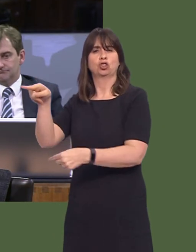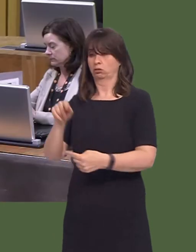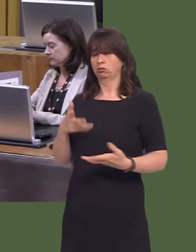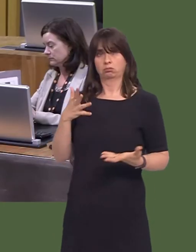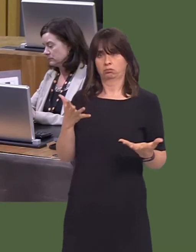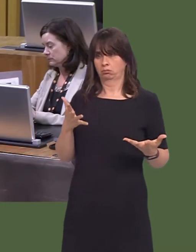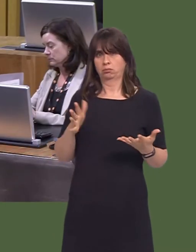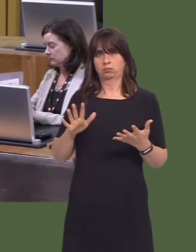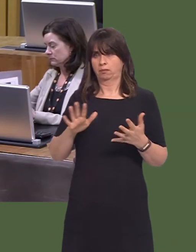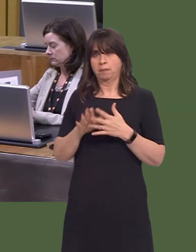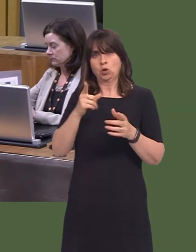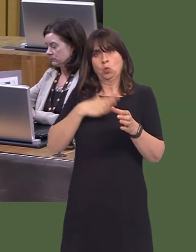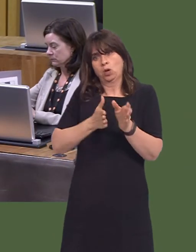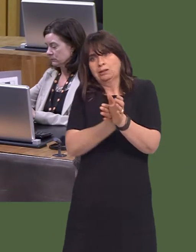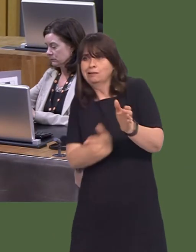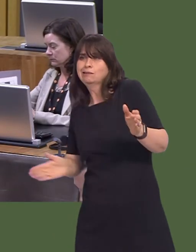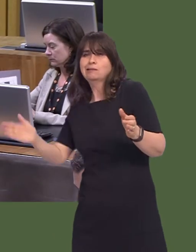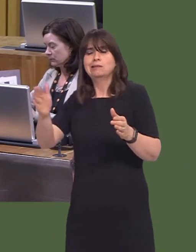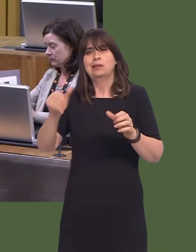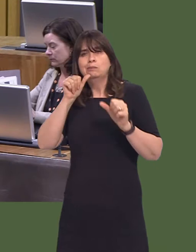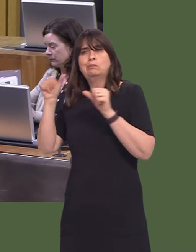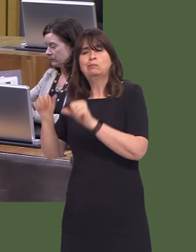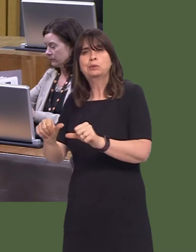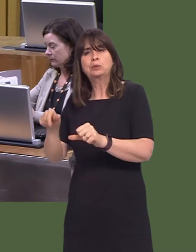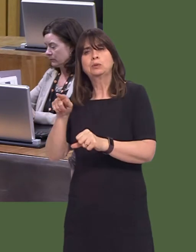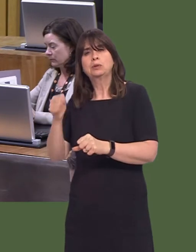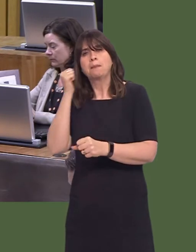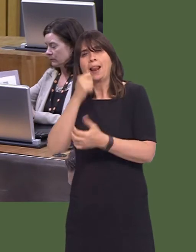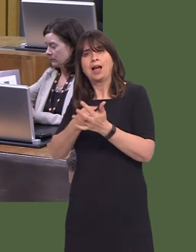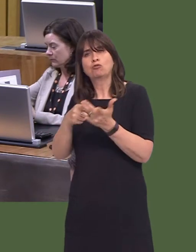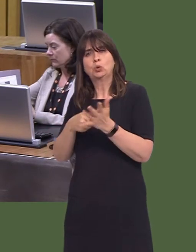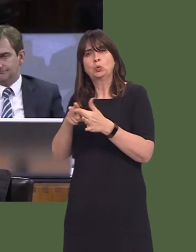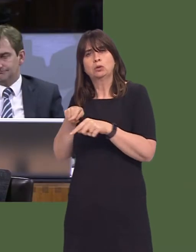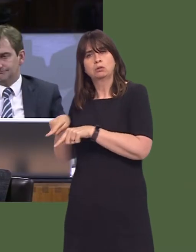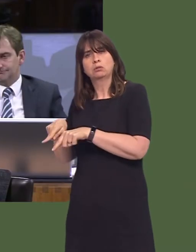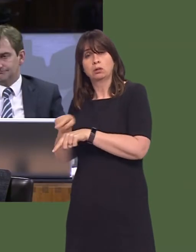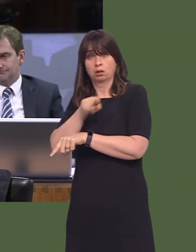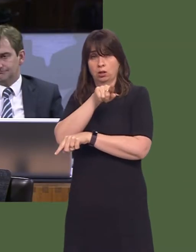whole of the south Wales corridor. Can you confidently say that, with the intention you